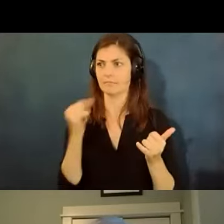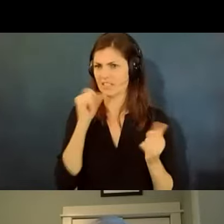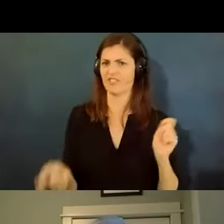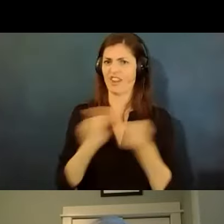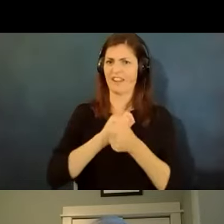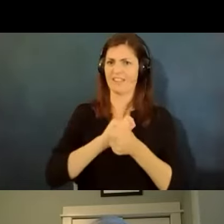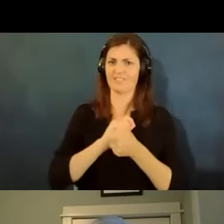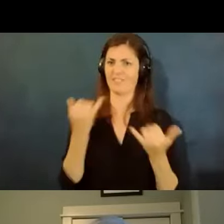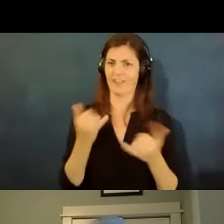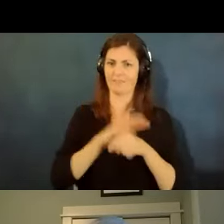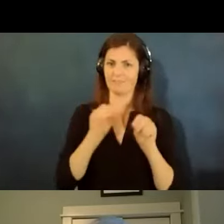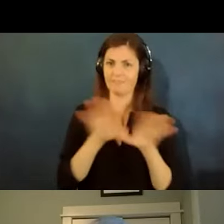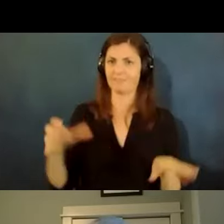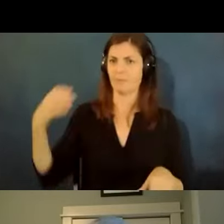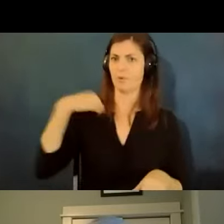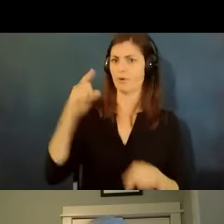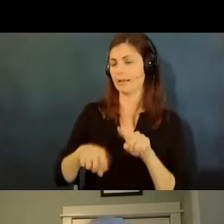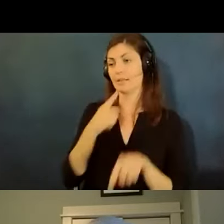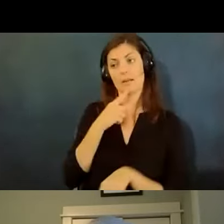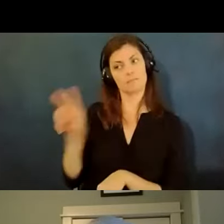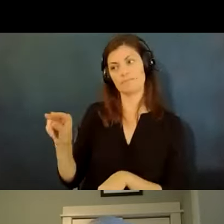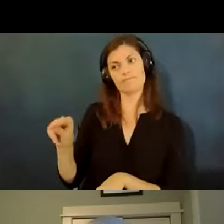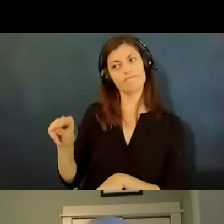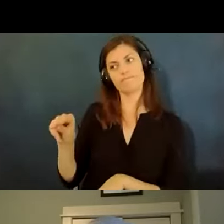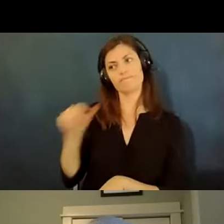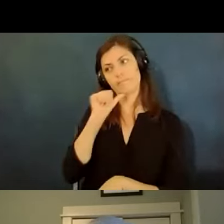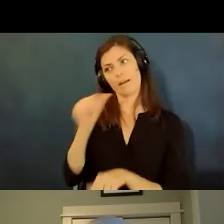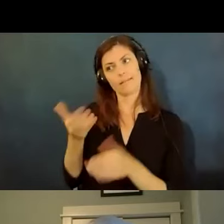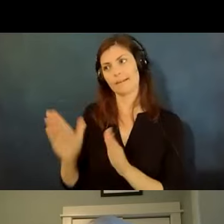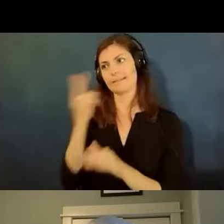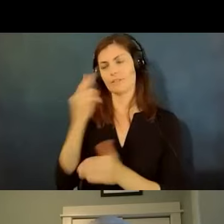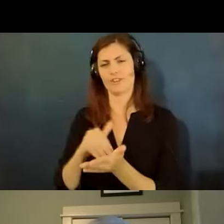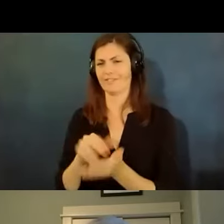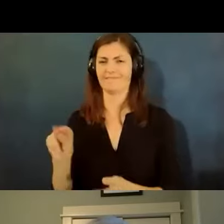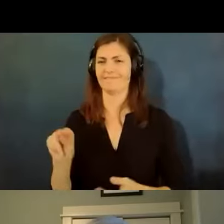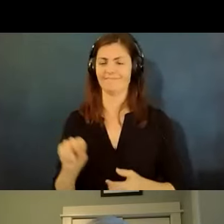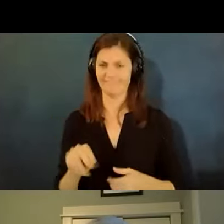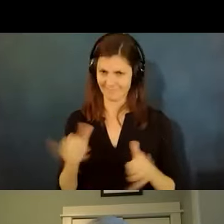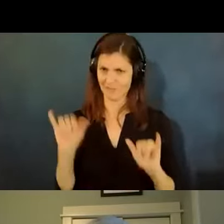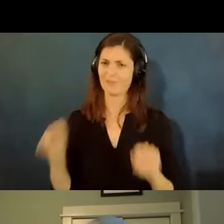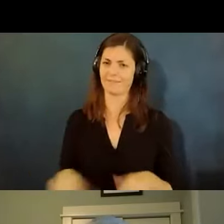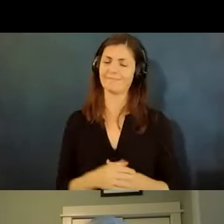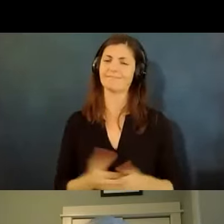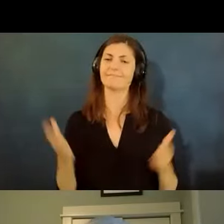to forbid you to see your doctor now during the pandemic we've talked about confidentiality about